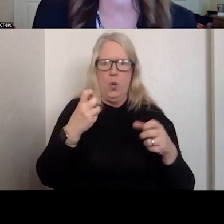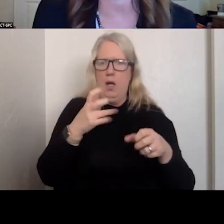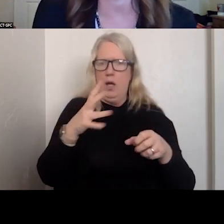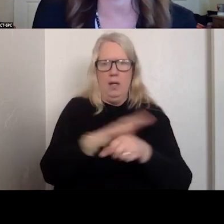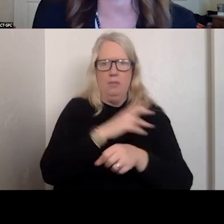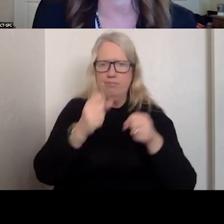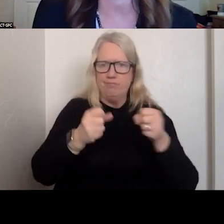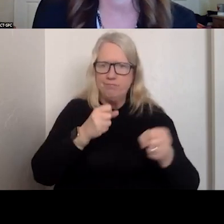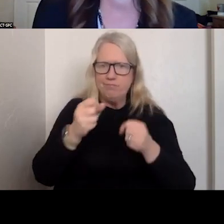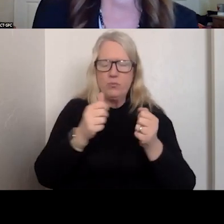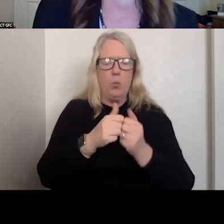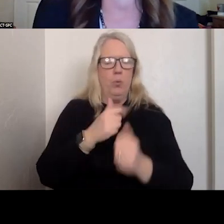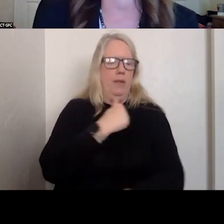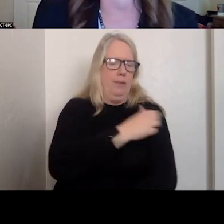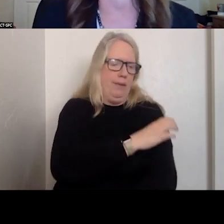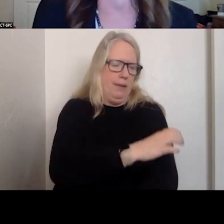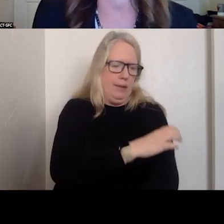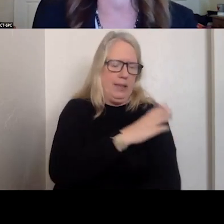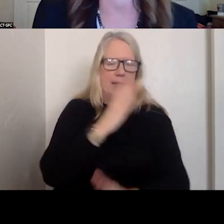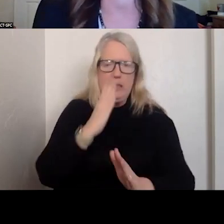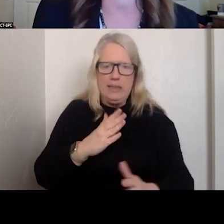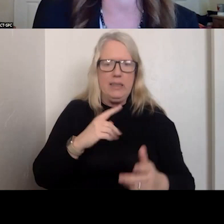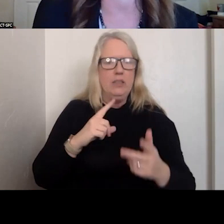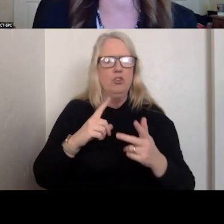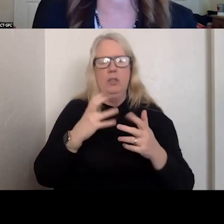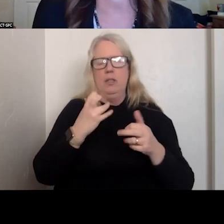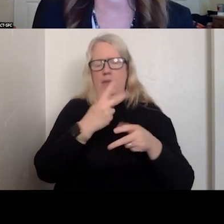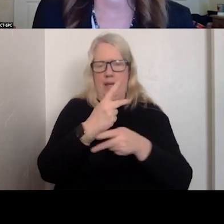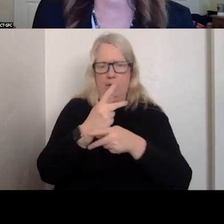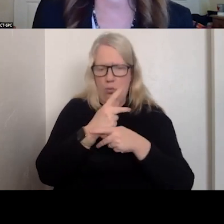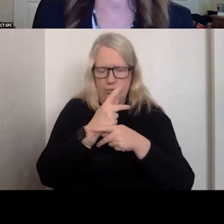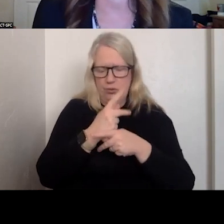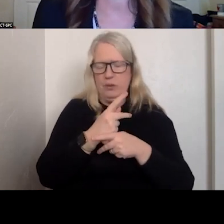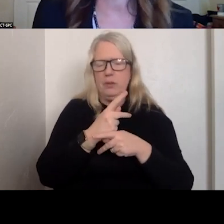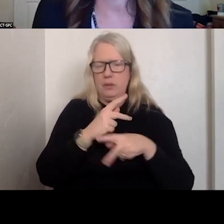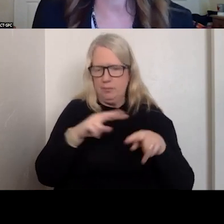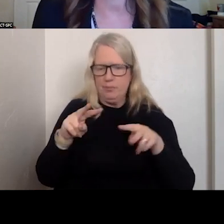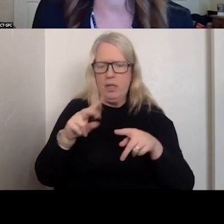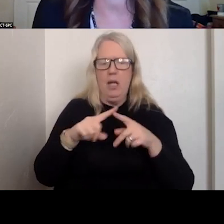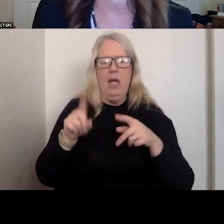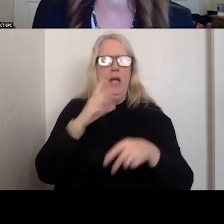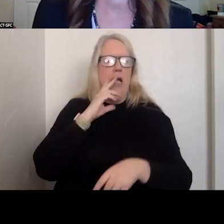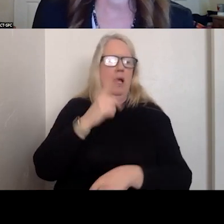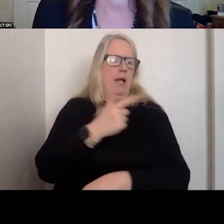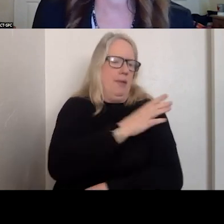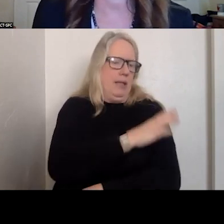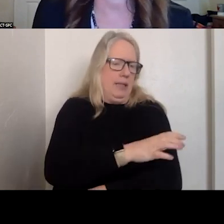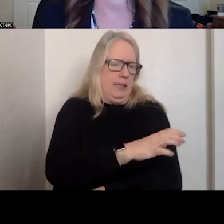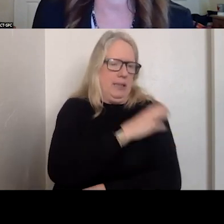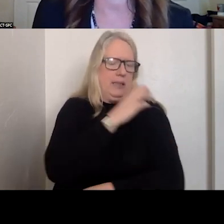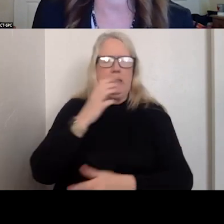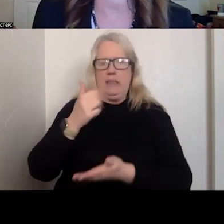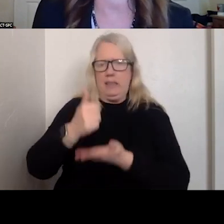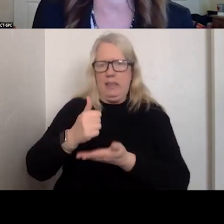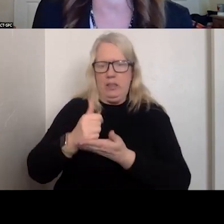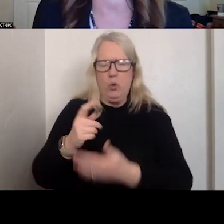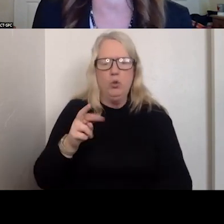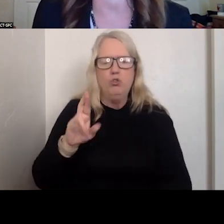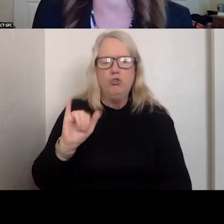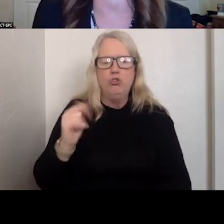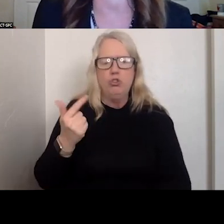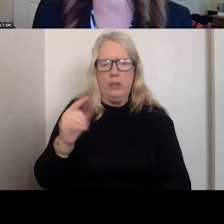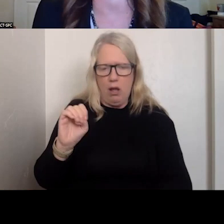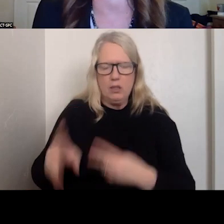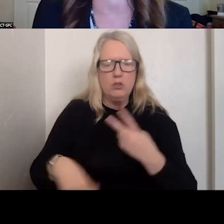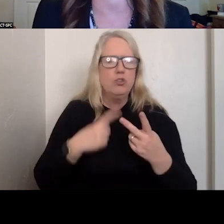CLINICIANS AND OVERSEEING TRIAGES AND OTHERS THAT CAN RESPOND TO